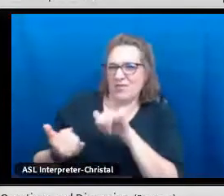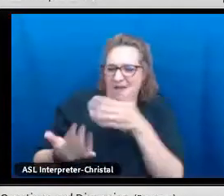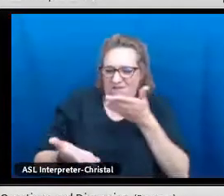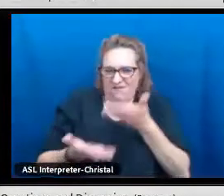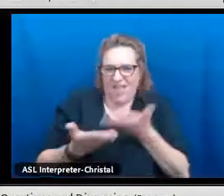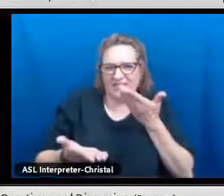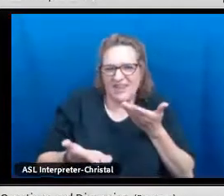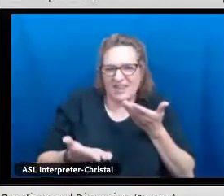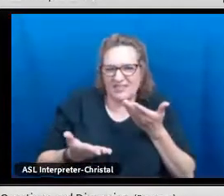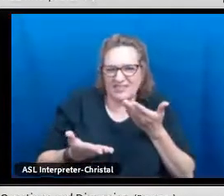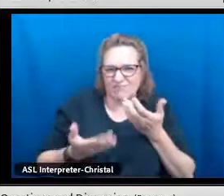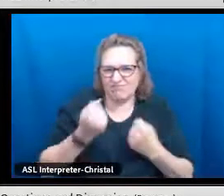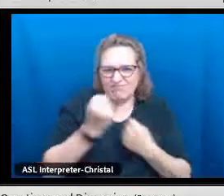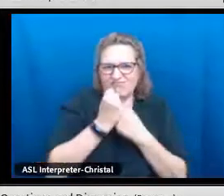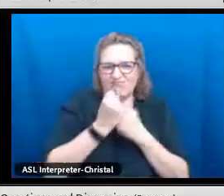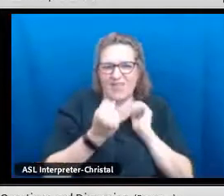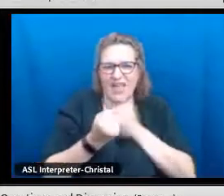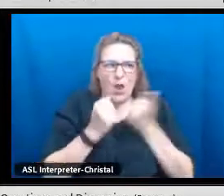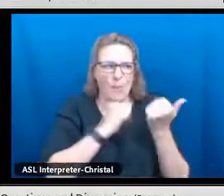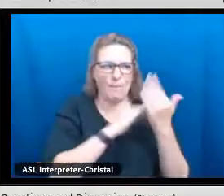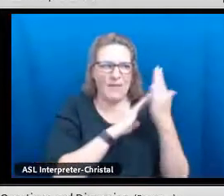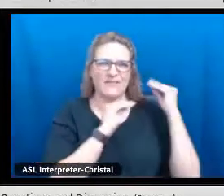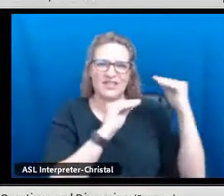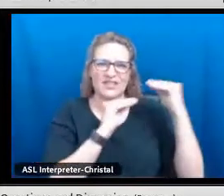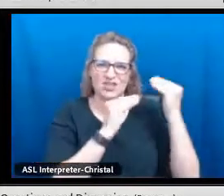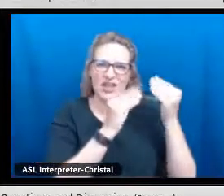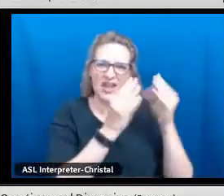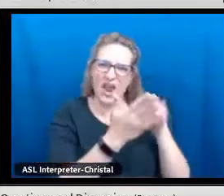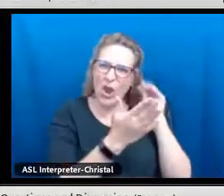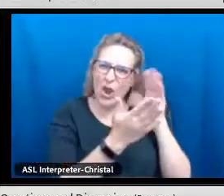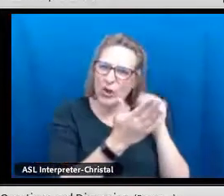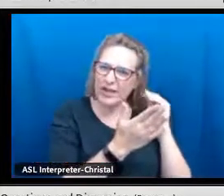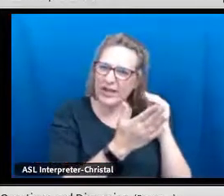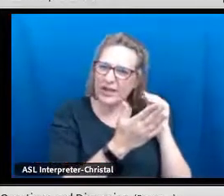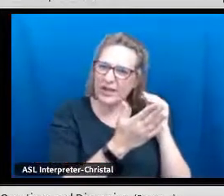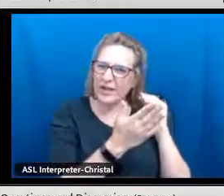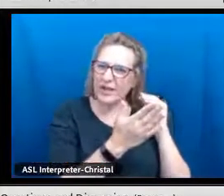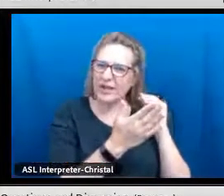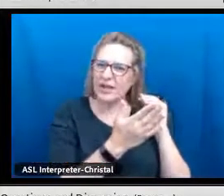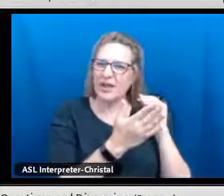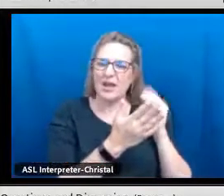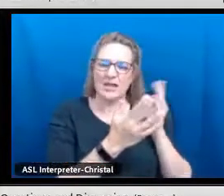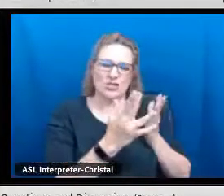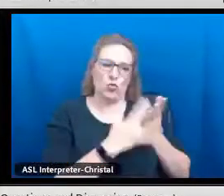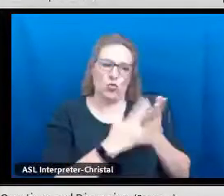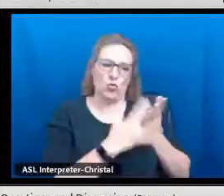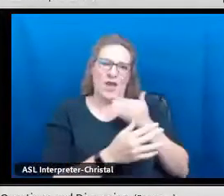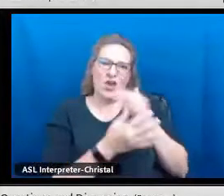There's nothing in the public school system right now that validates our method of teaching